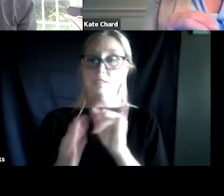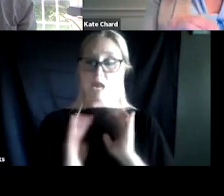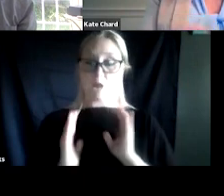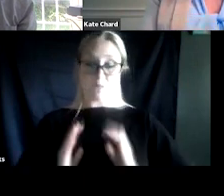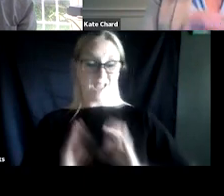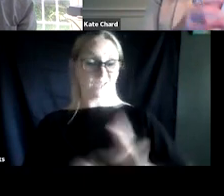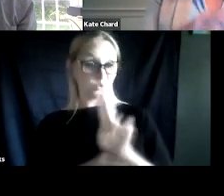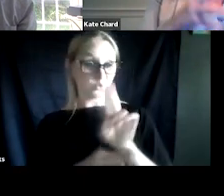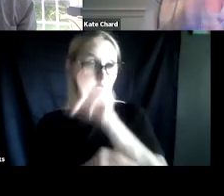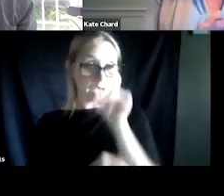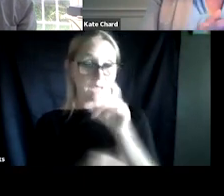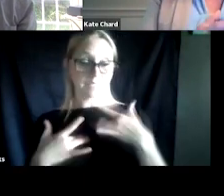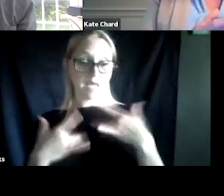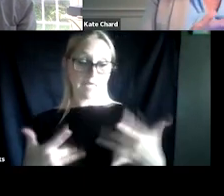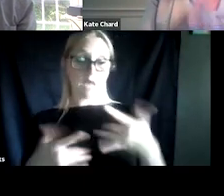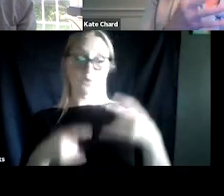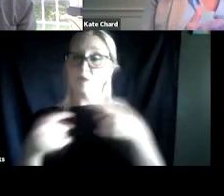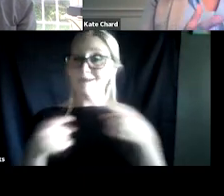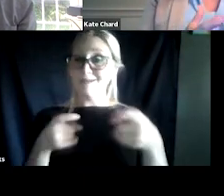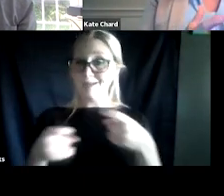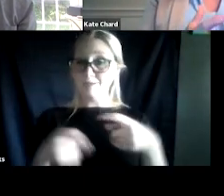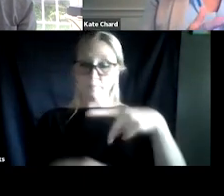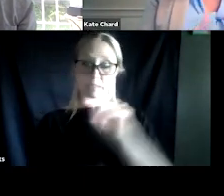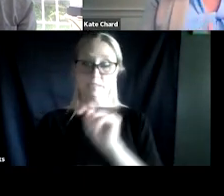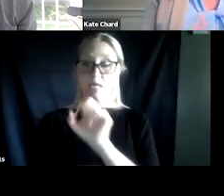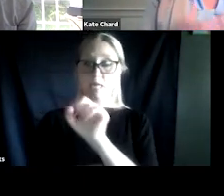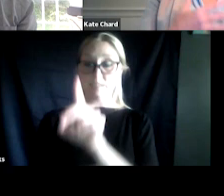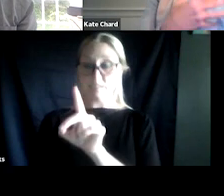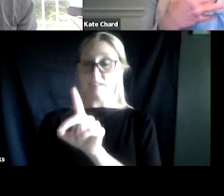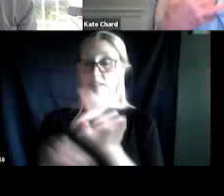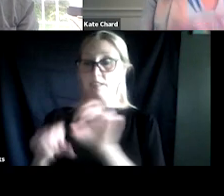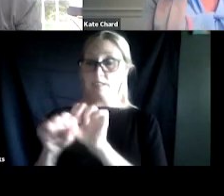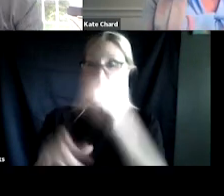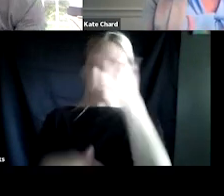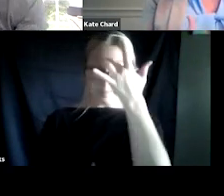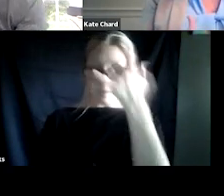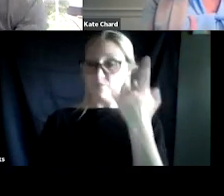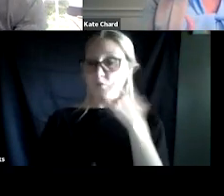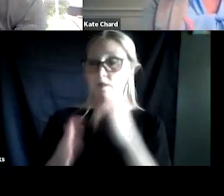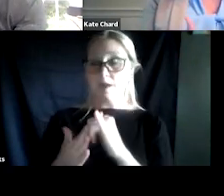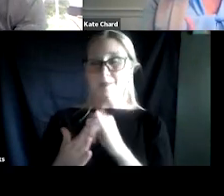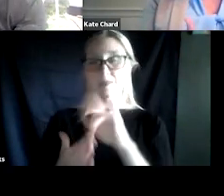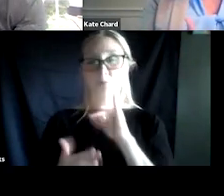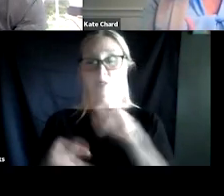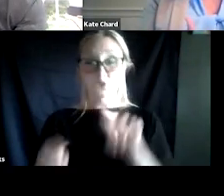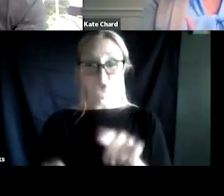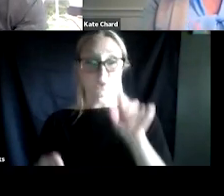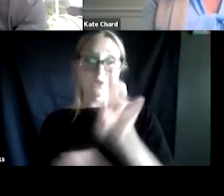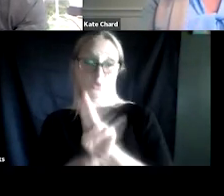because they tend to handle the PTSD symptoms for them. They tend to reduce these other problems for them,